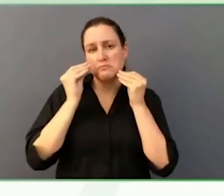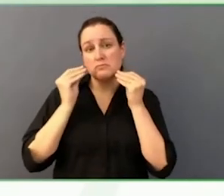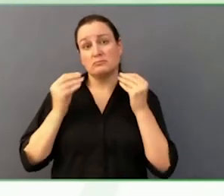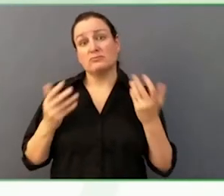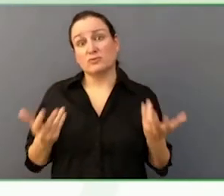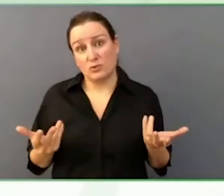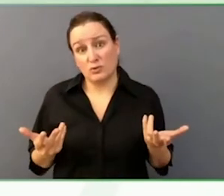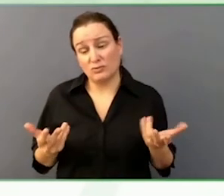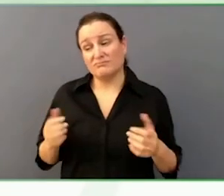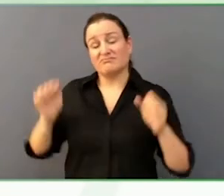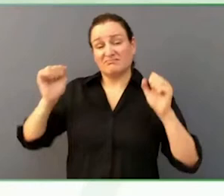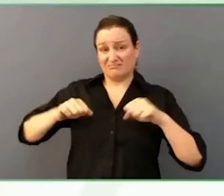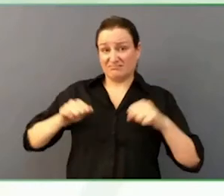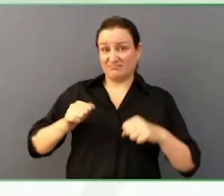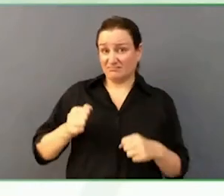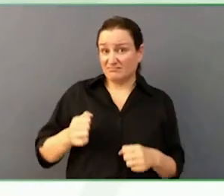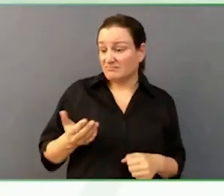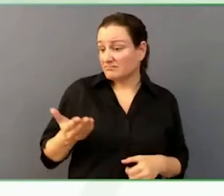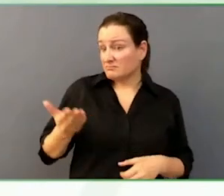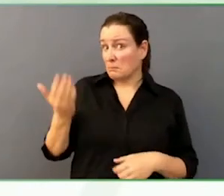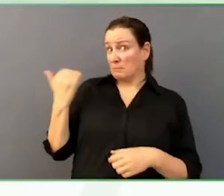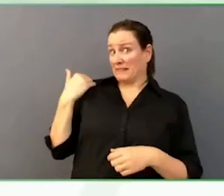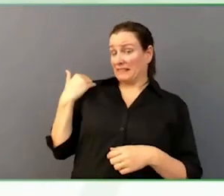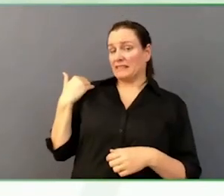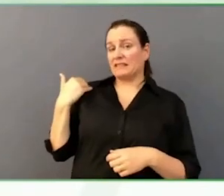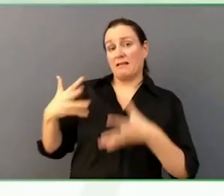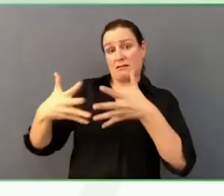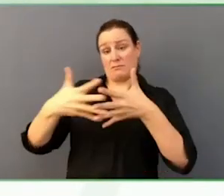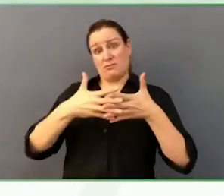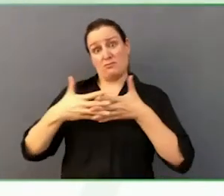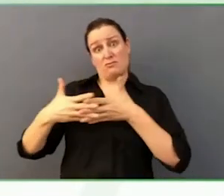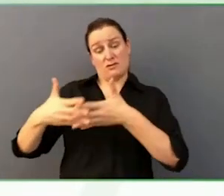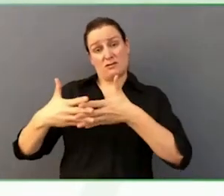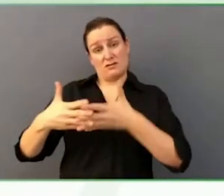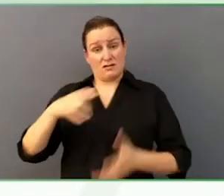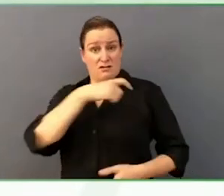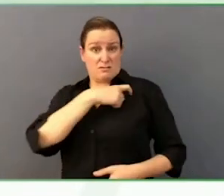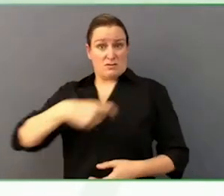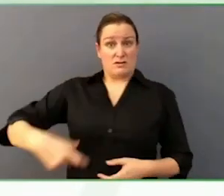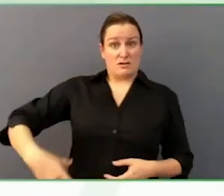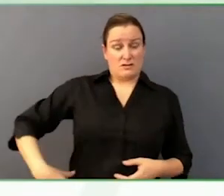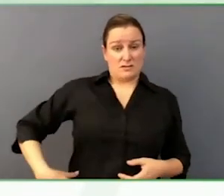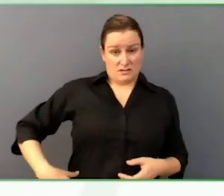and thinking that populism on the TV was entertainment.